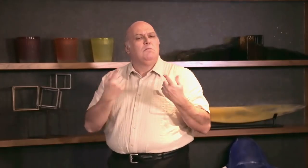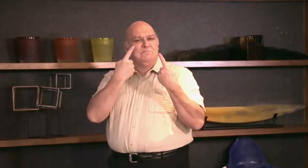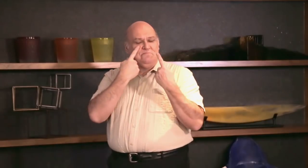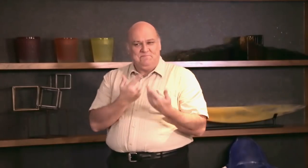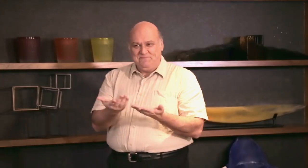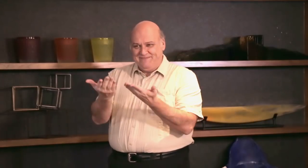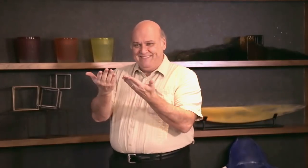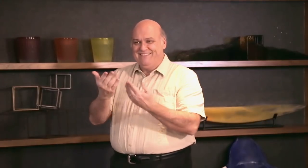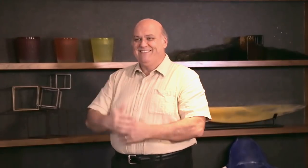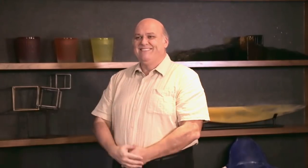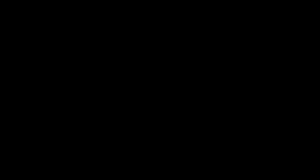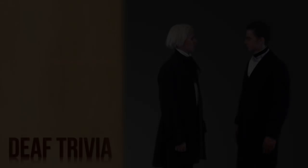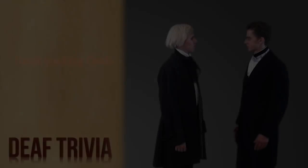Let's delve into this topic!